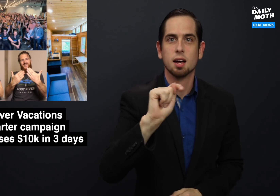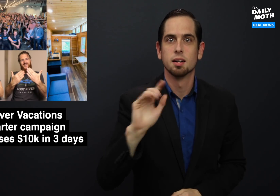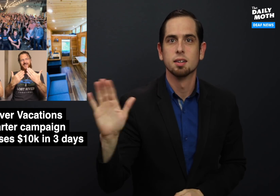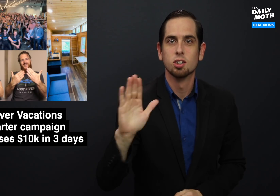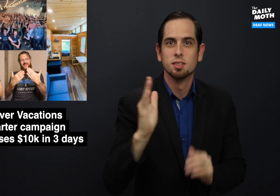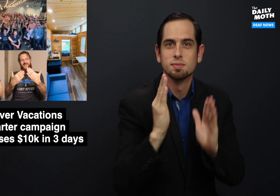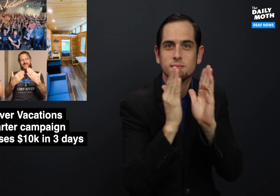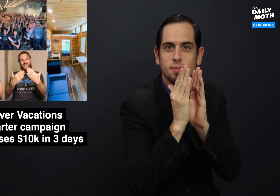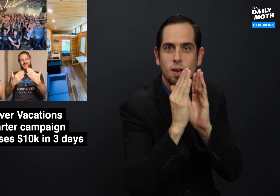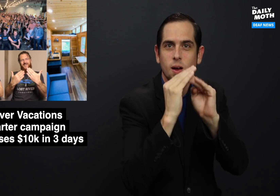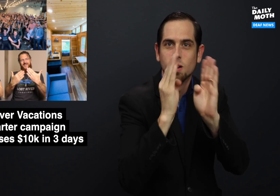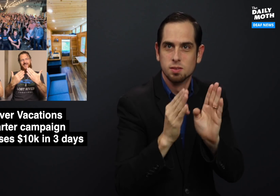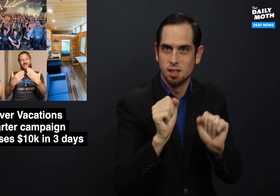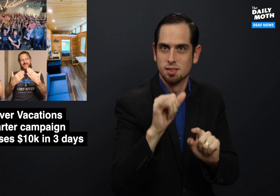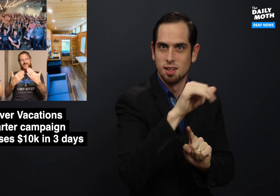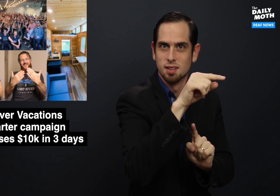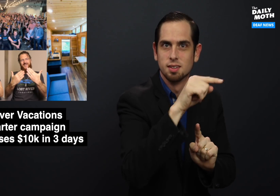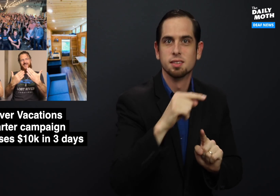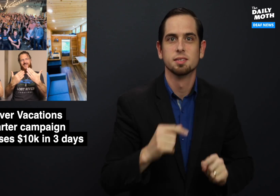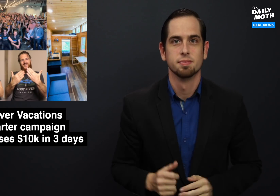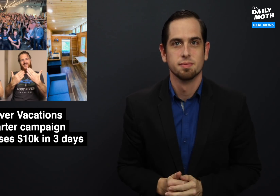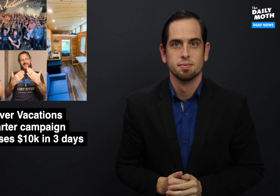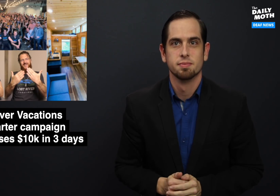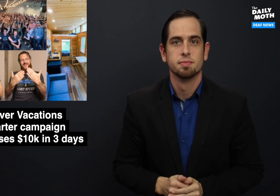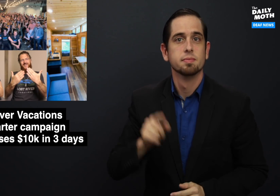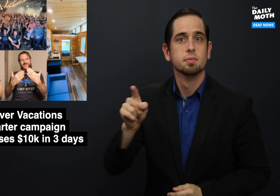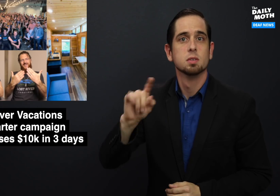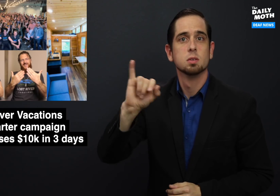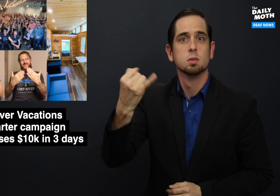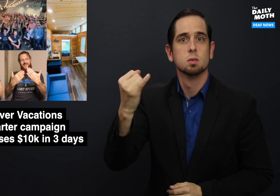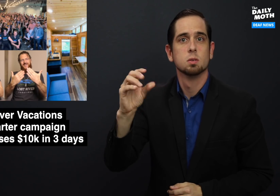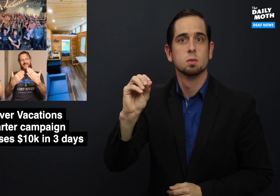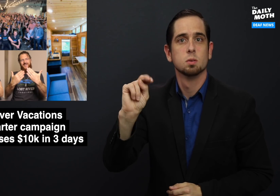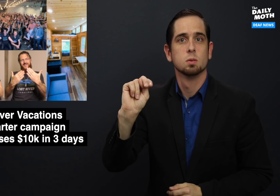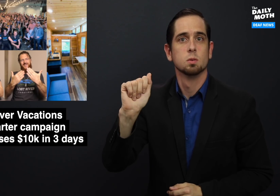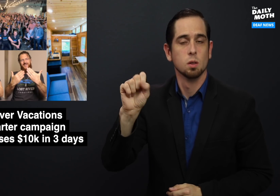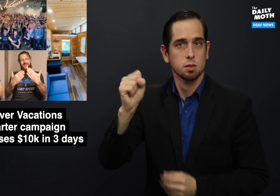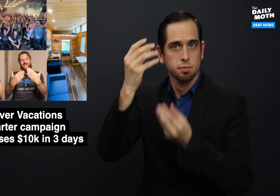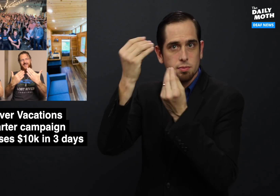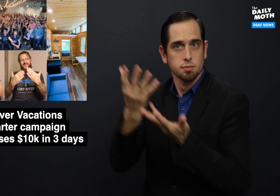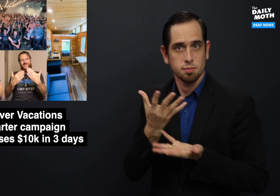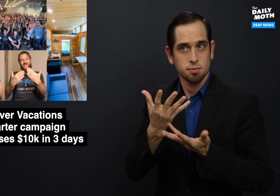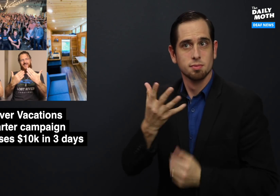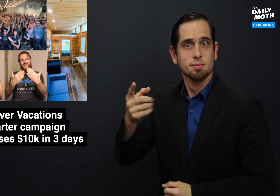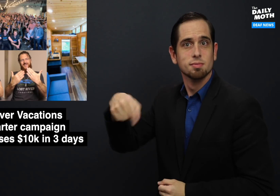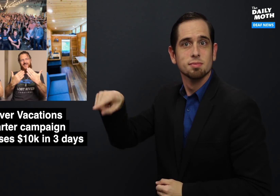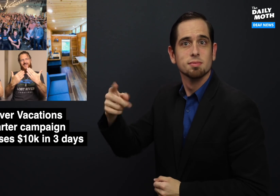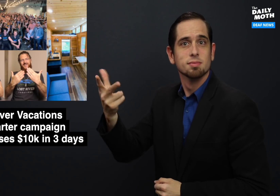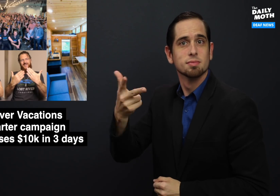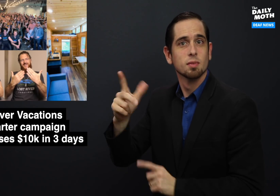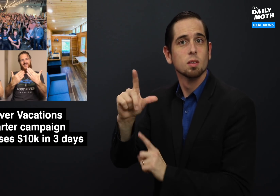at their tiny home. Jonas told me that Lost River team will be featured